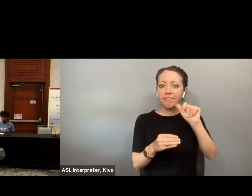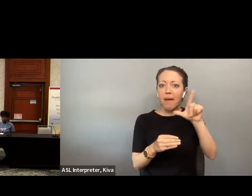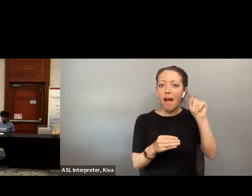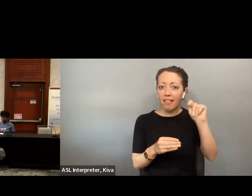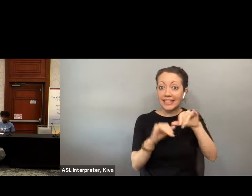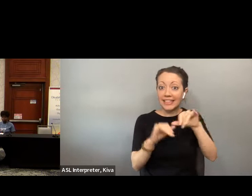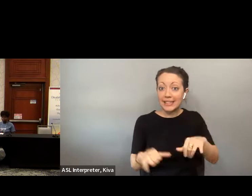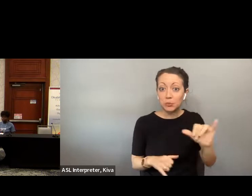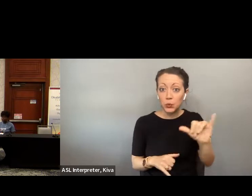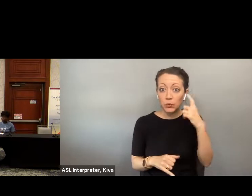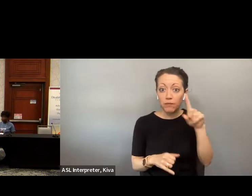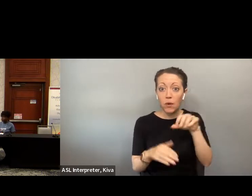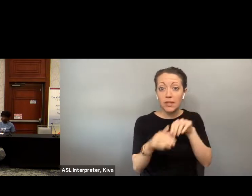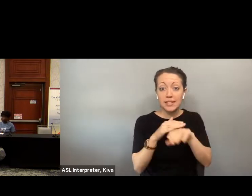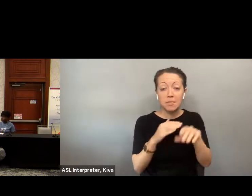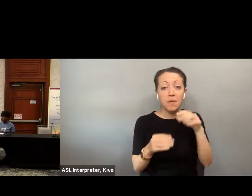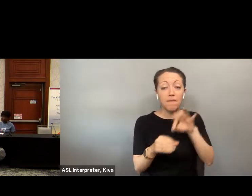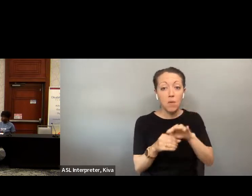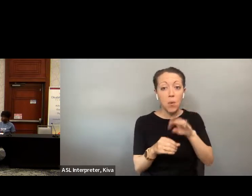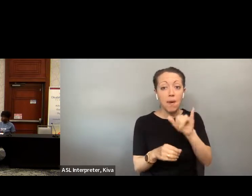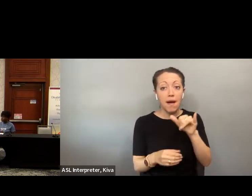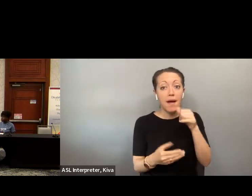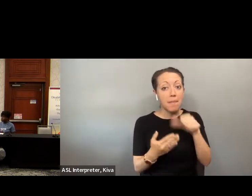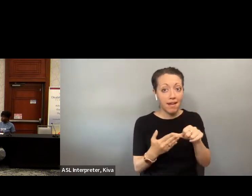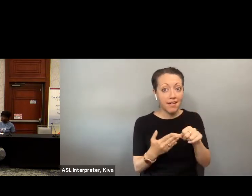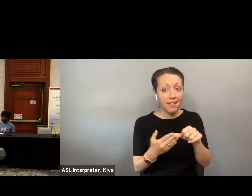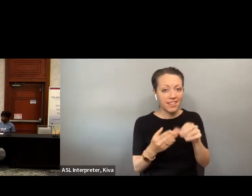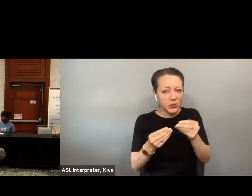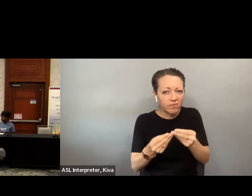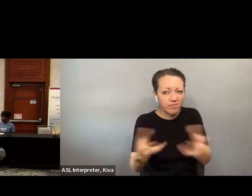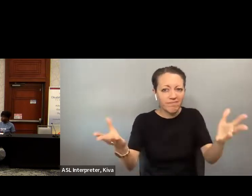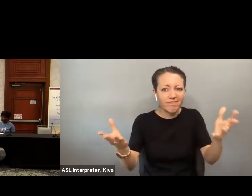For accessible vote by mail solution to our voters. So I've been with this office for a couple of years.